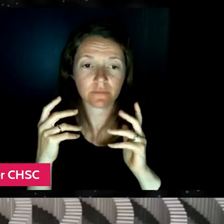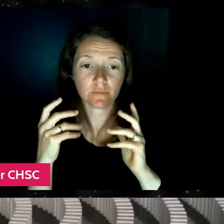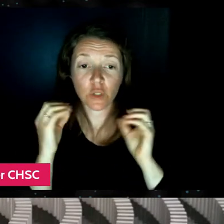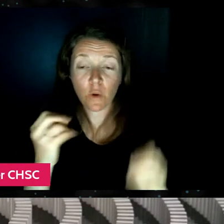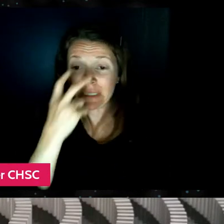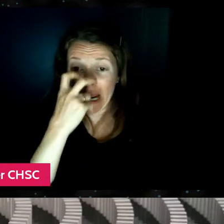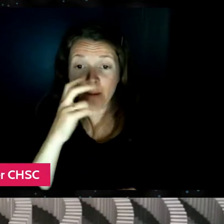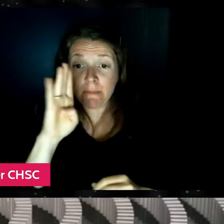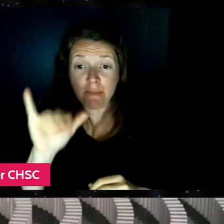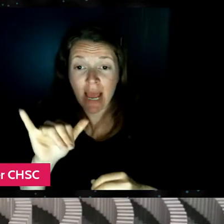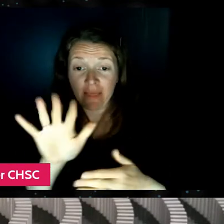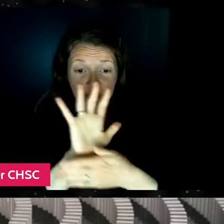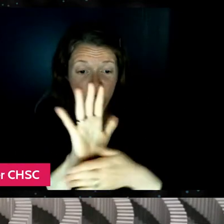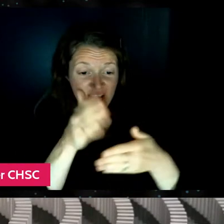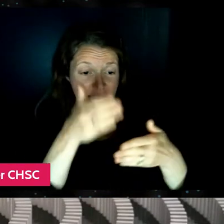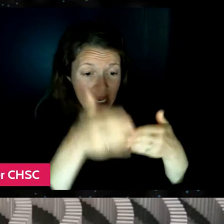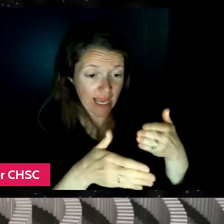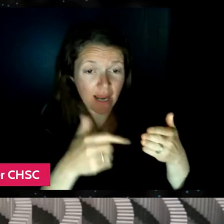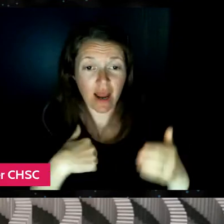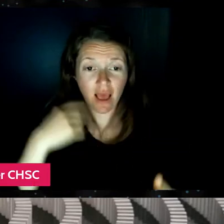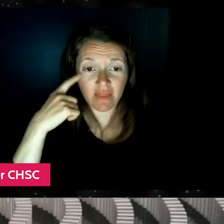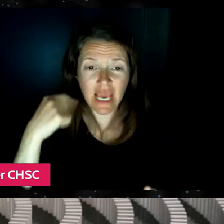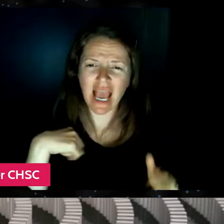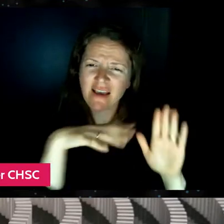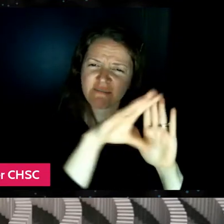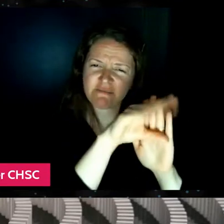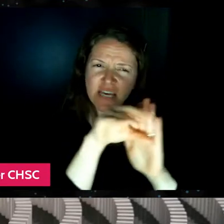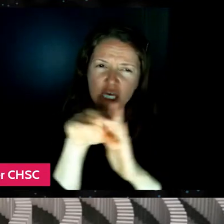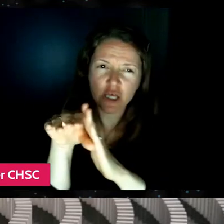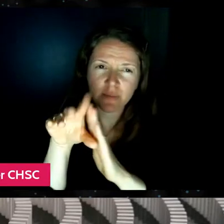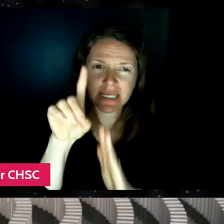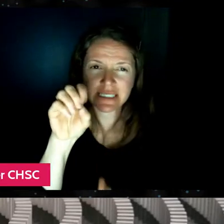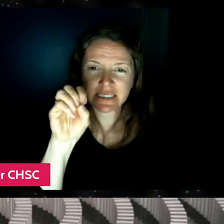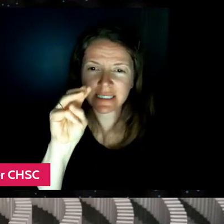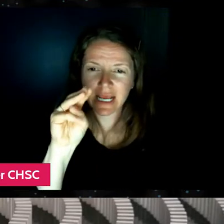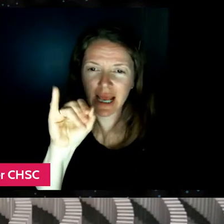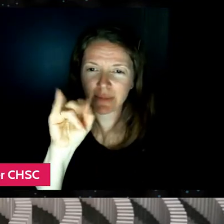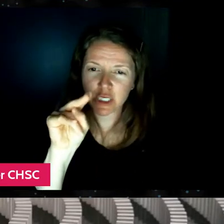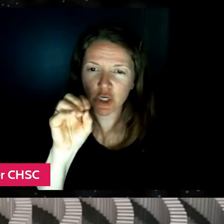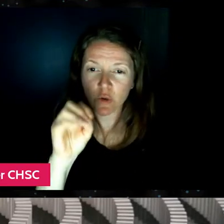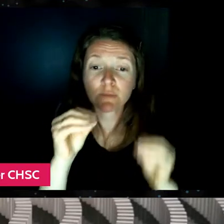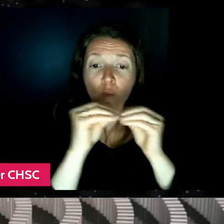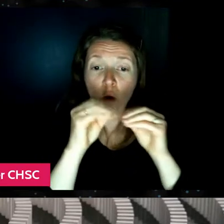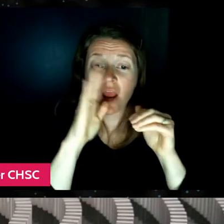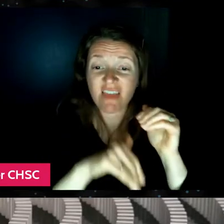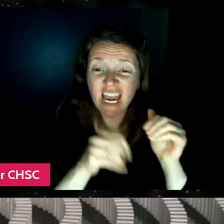I was like, okay, I probably filmed dominoes more than anyone on planet earth, other than Lily.